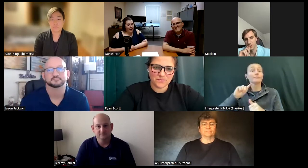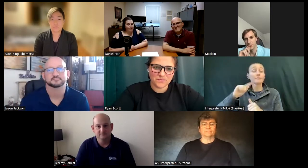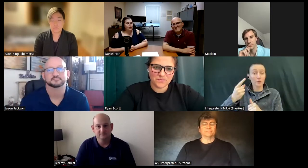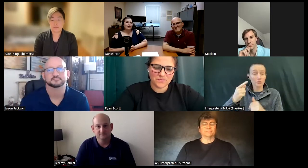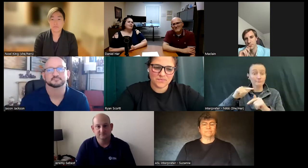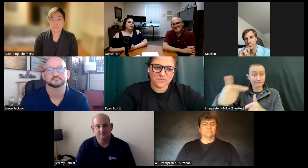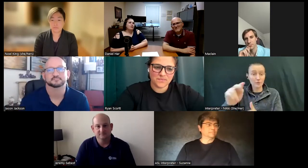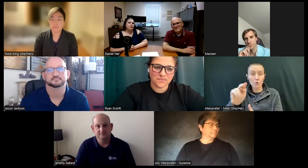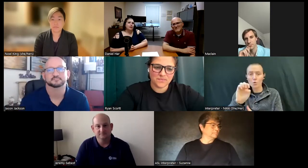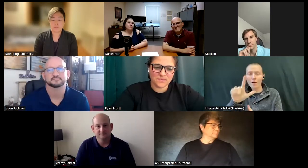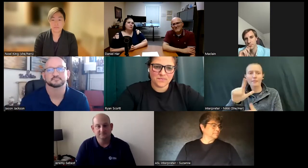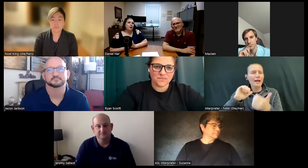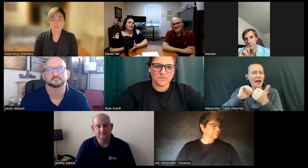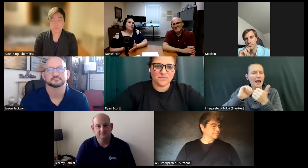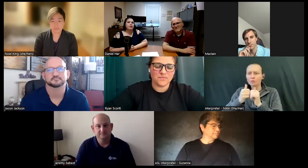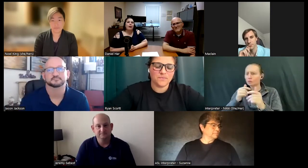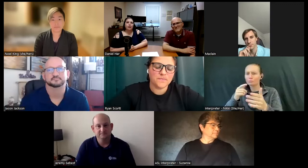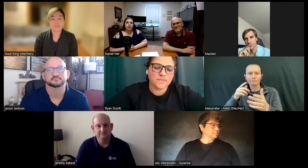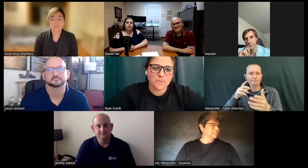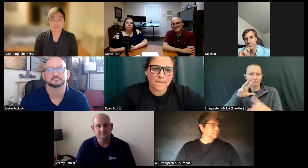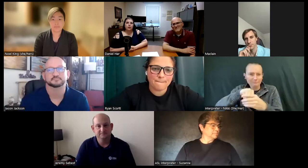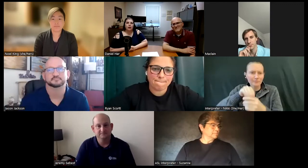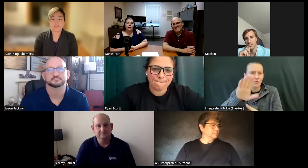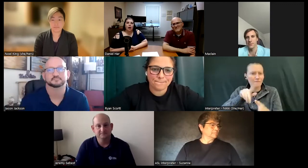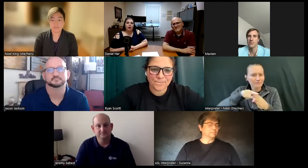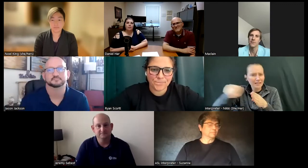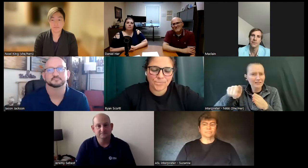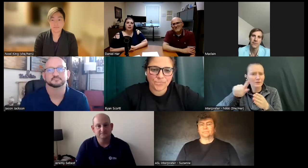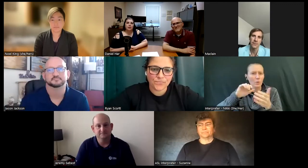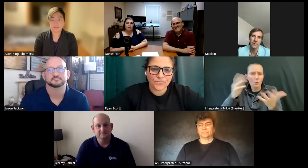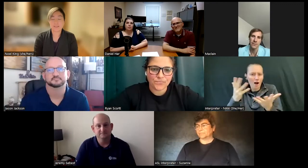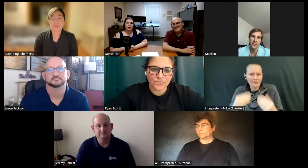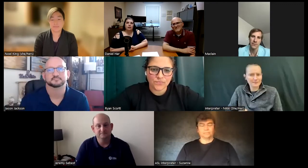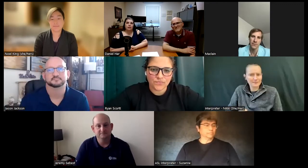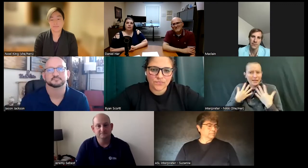How did you get into your field? What inspired you to become a therapist on